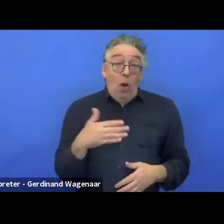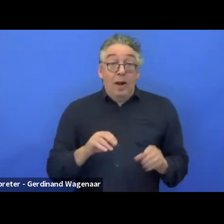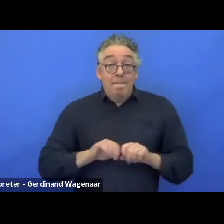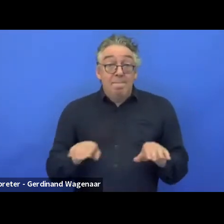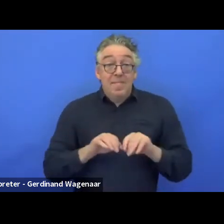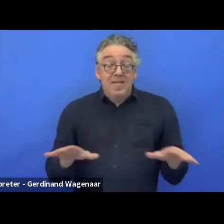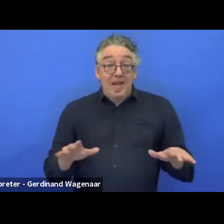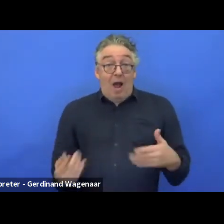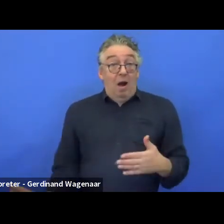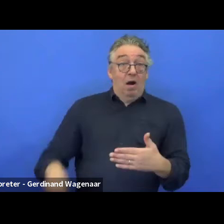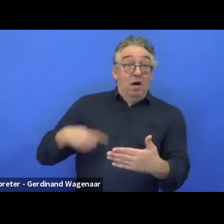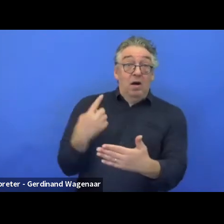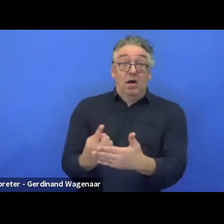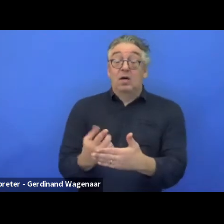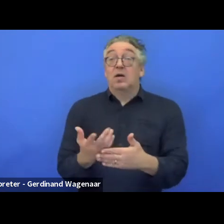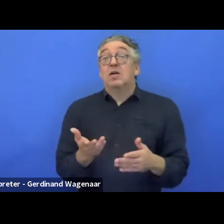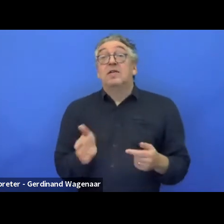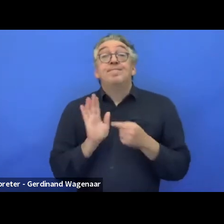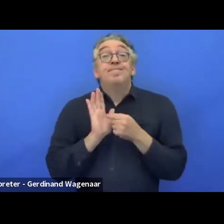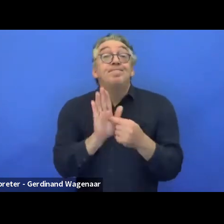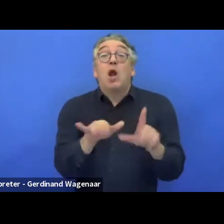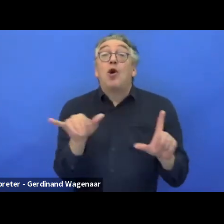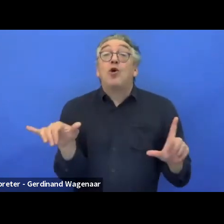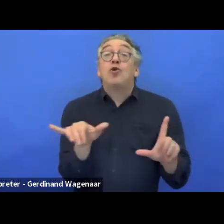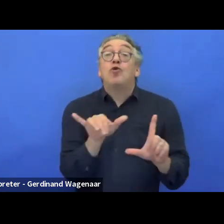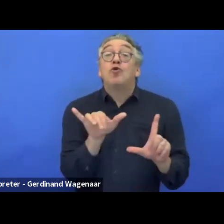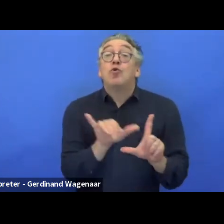like YouTube has done it's to have an automatic avatar